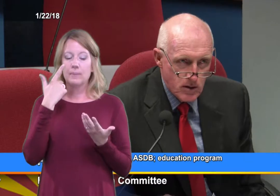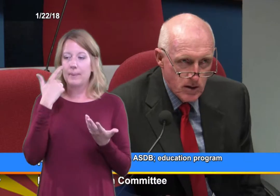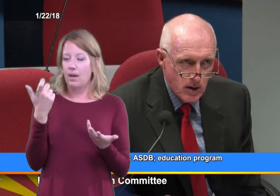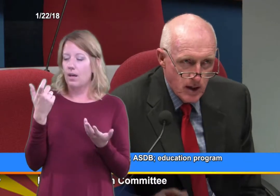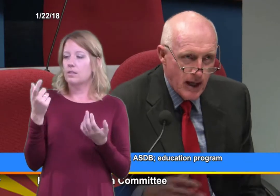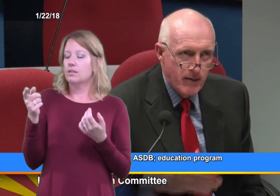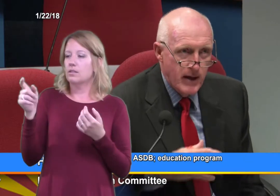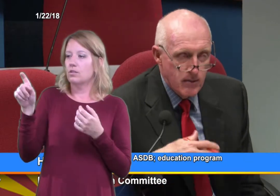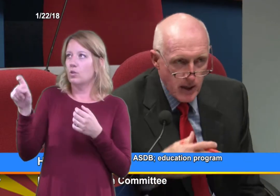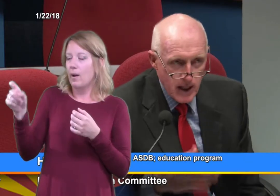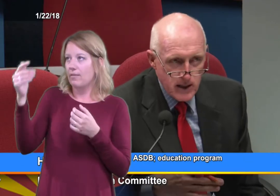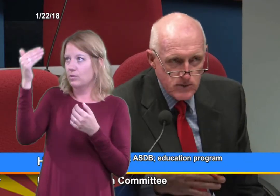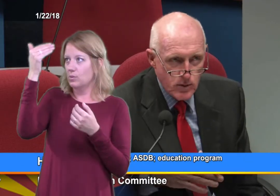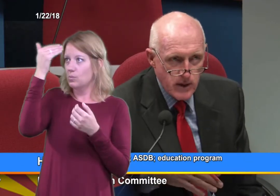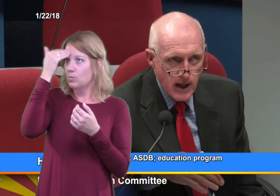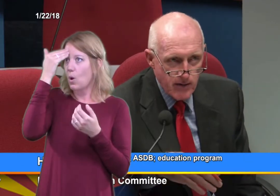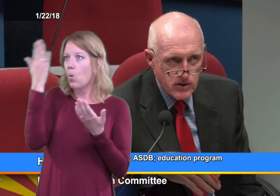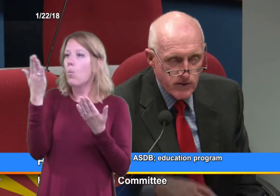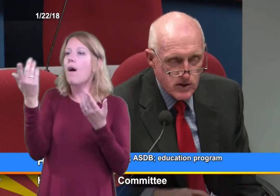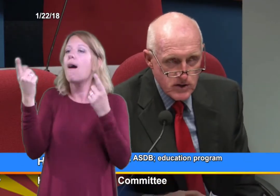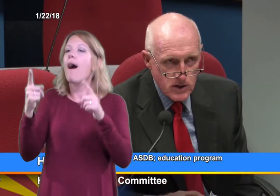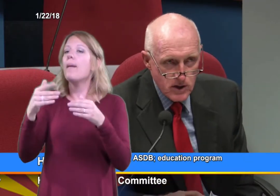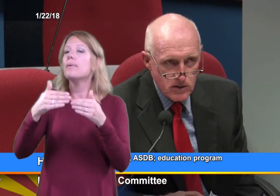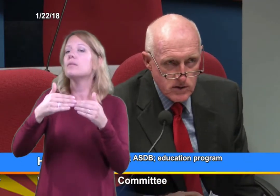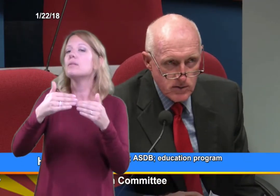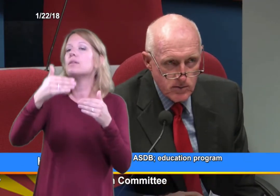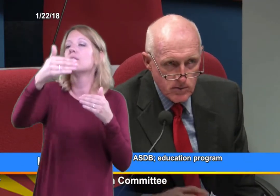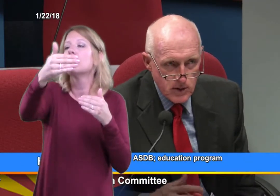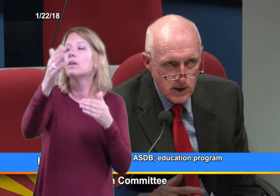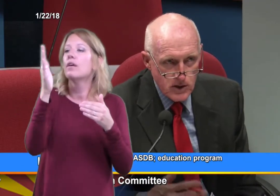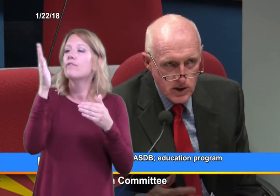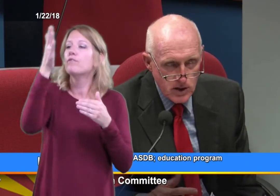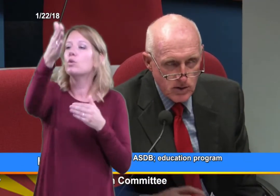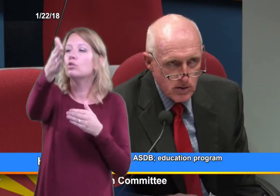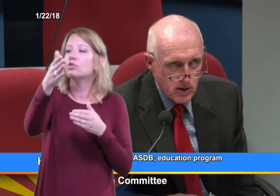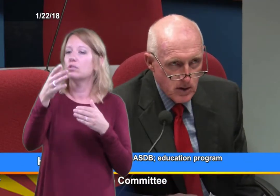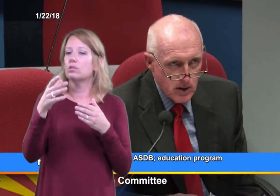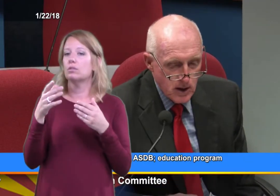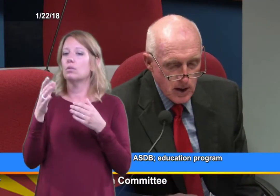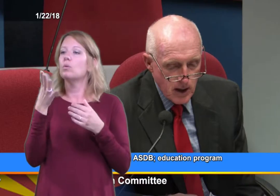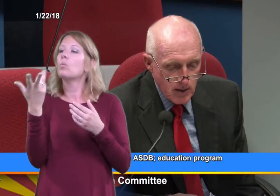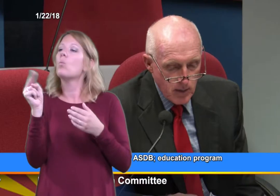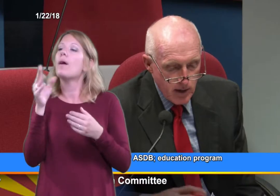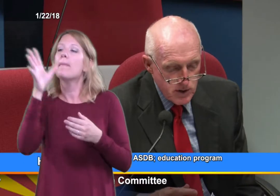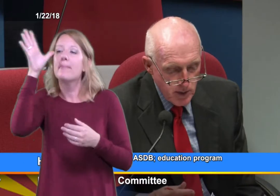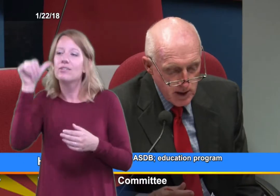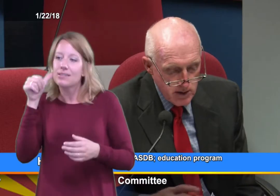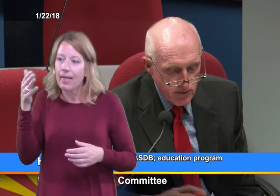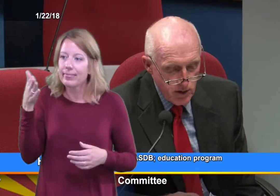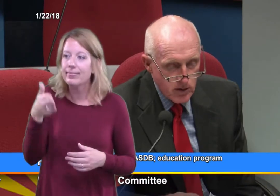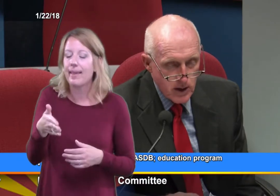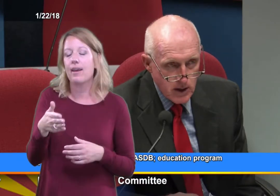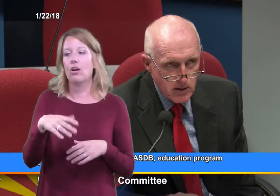And that maintenance, will they have sufficient skills to continue. I respect this for you,